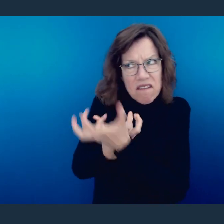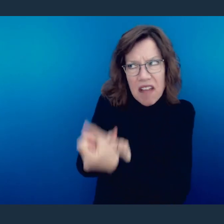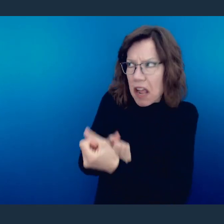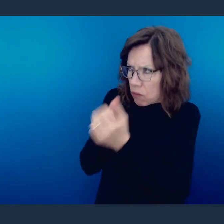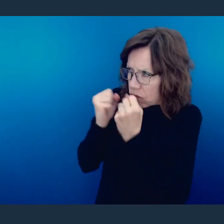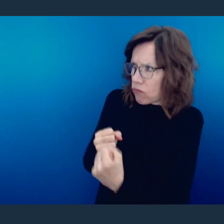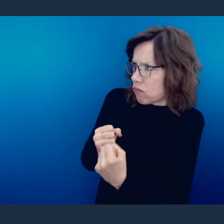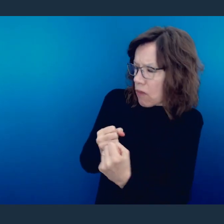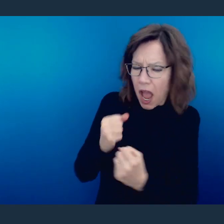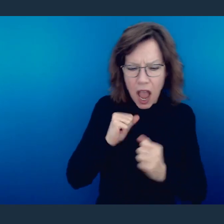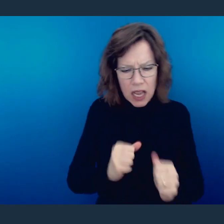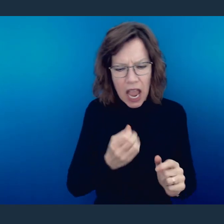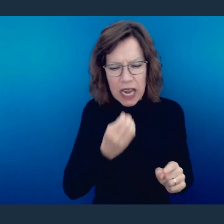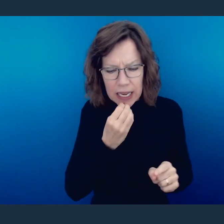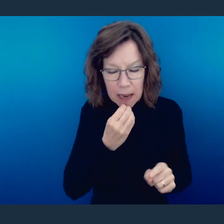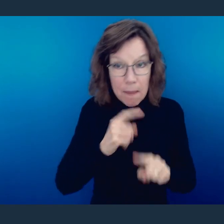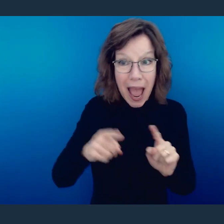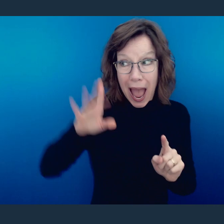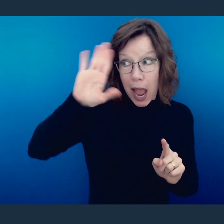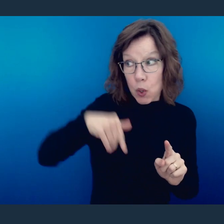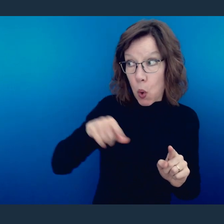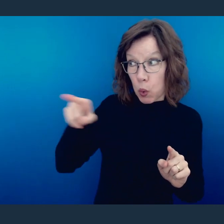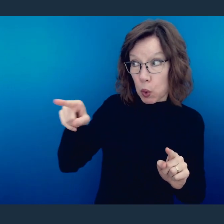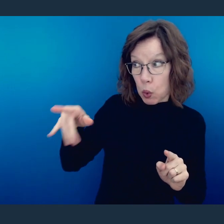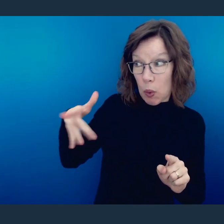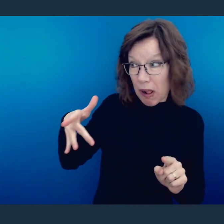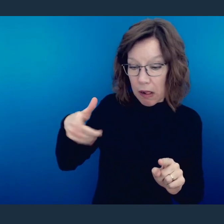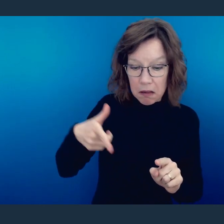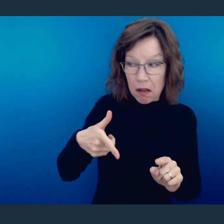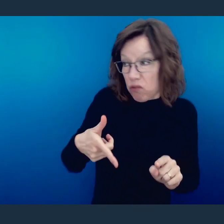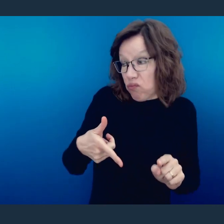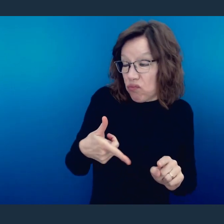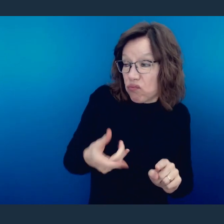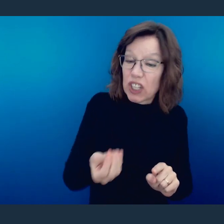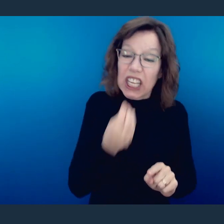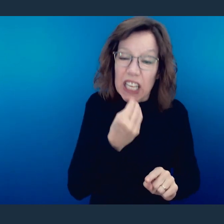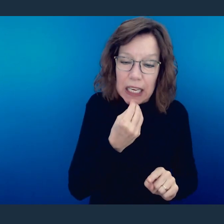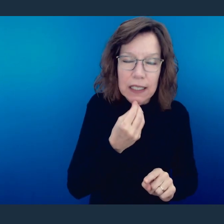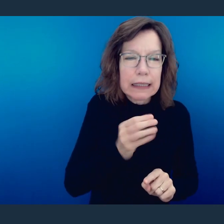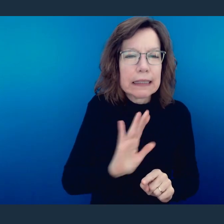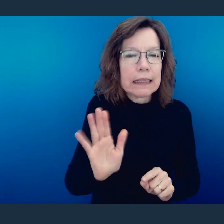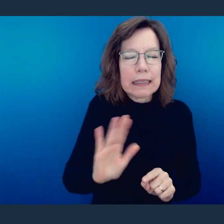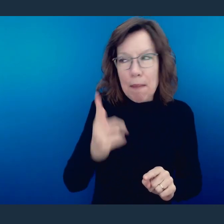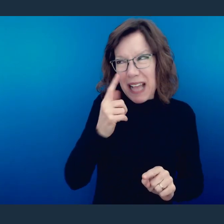according to the faith, then don't do it knowing that it causes a hindrance or a stumbling